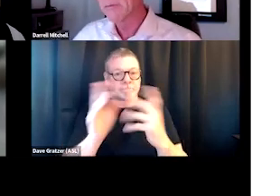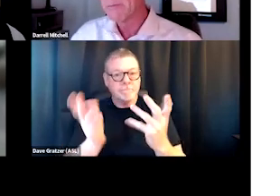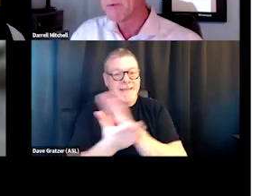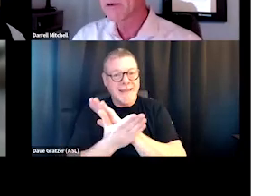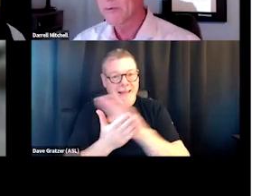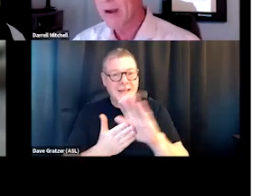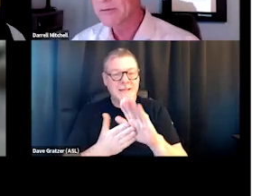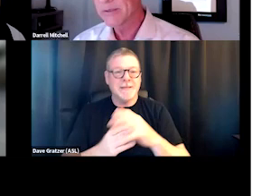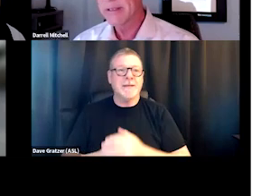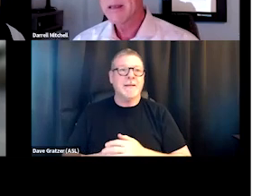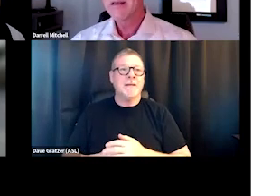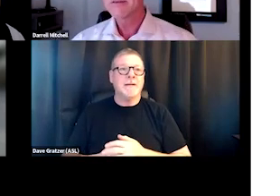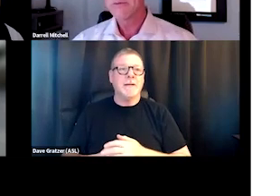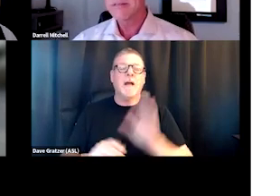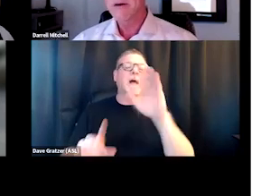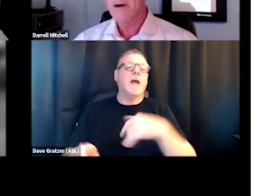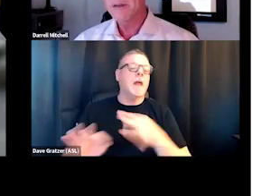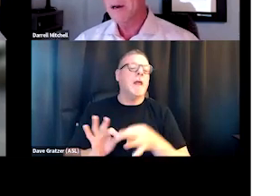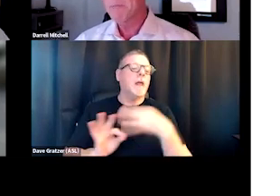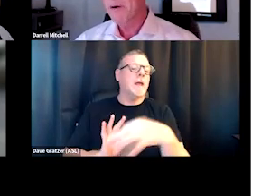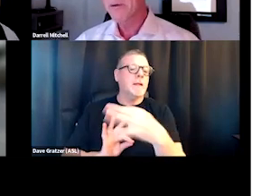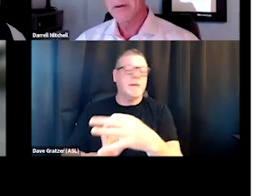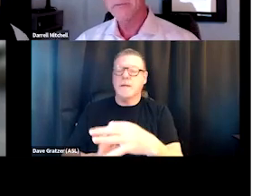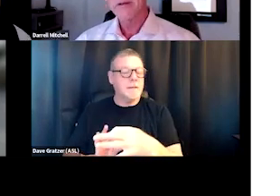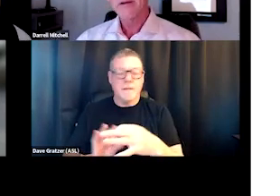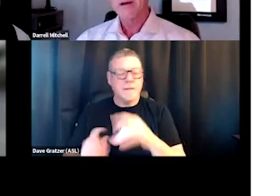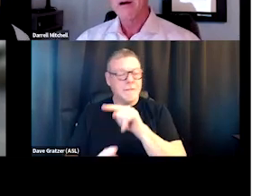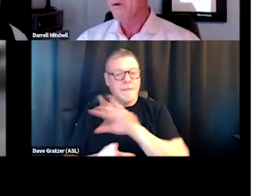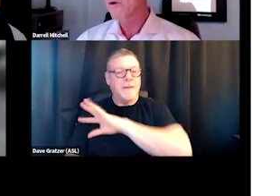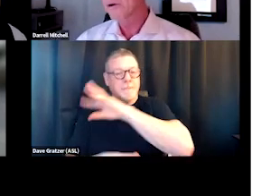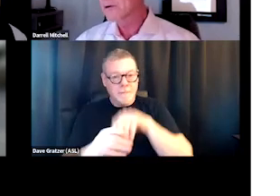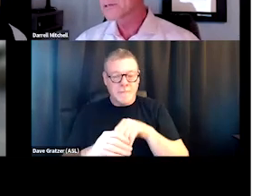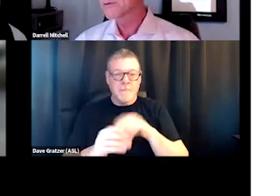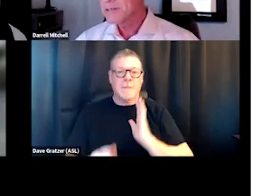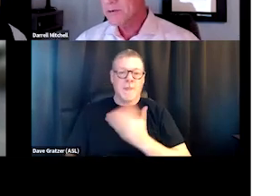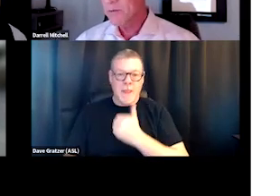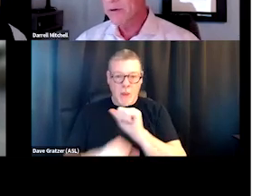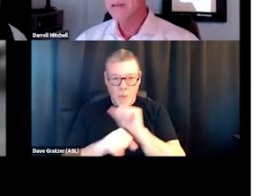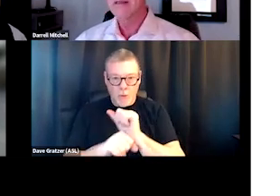or maybe we'll get around to it. And so these all become part of our work, our strategic work,